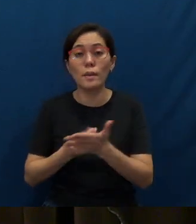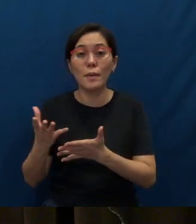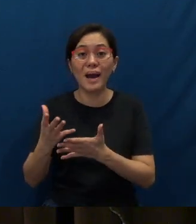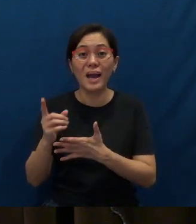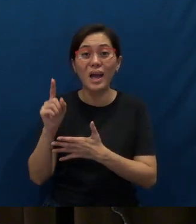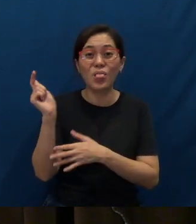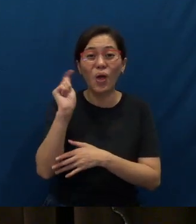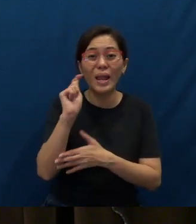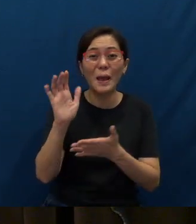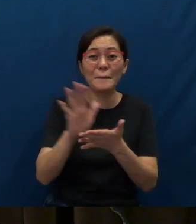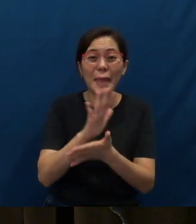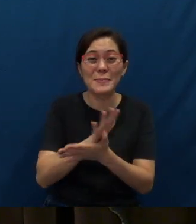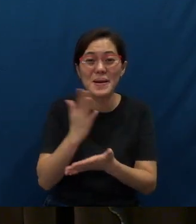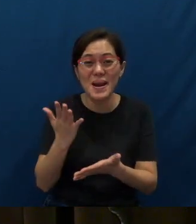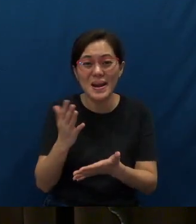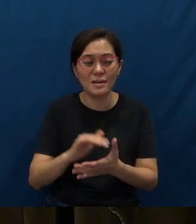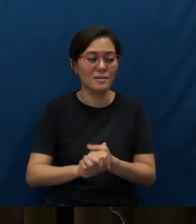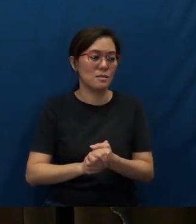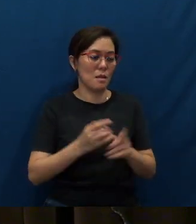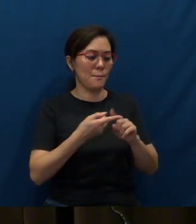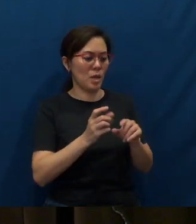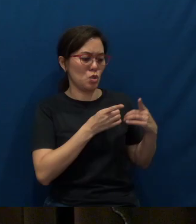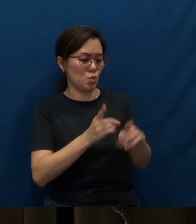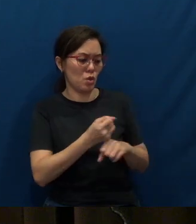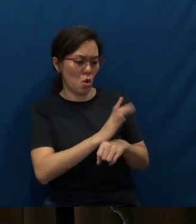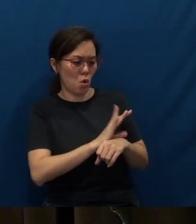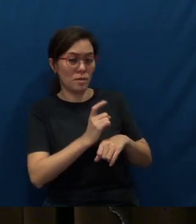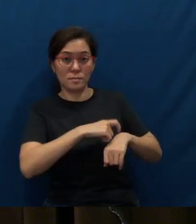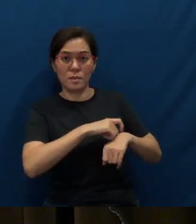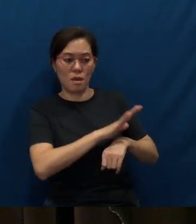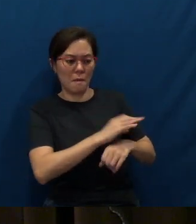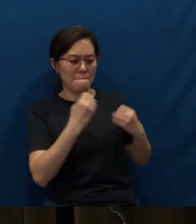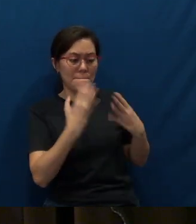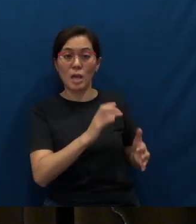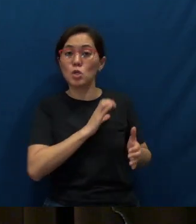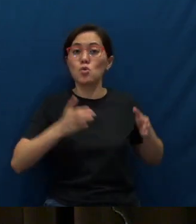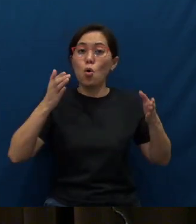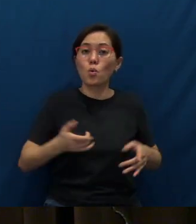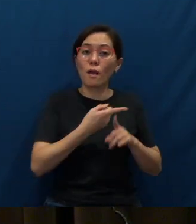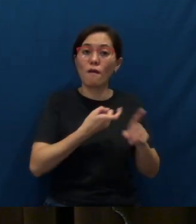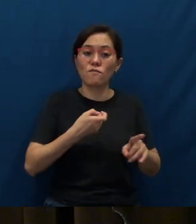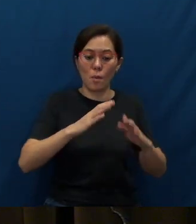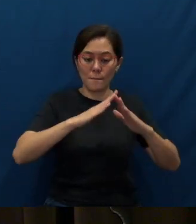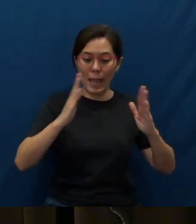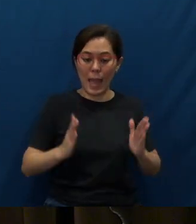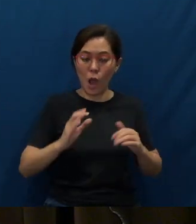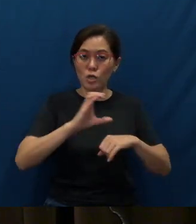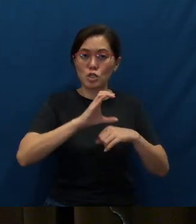Toilet paper. But during those early days, many Christians from the house churches in Wuhan,